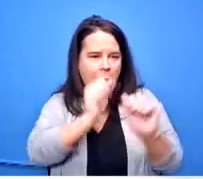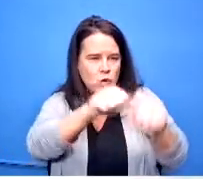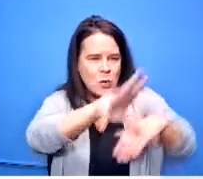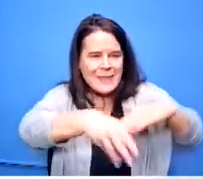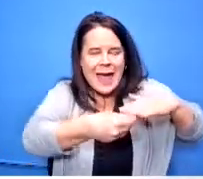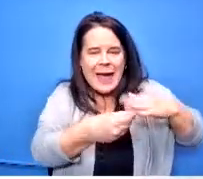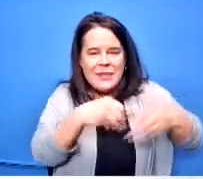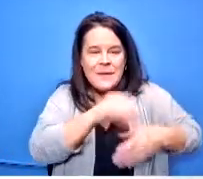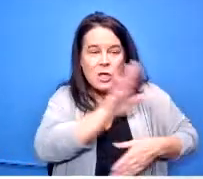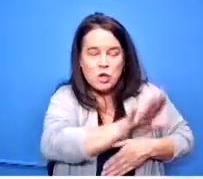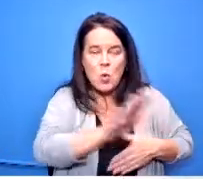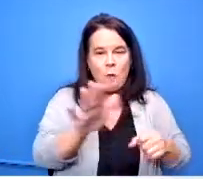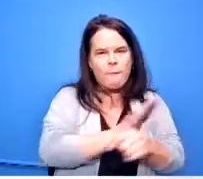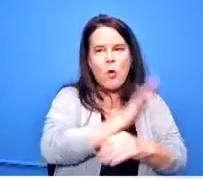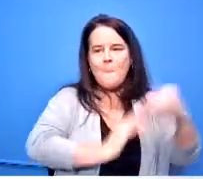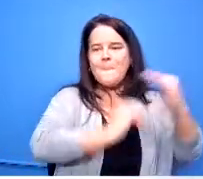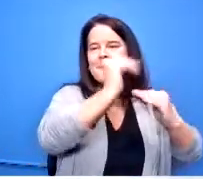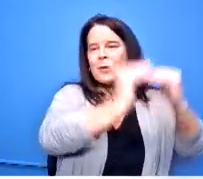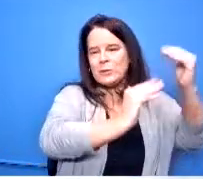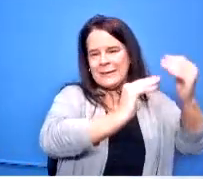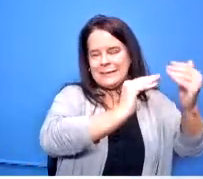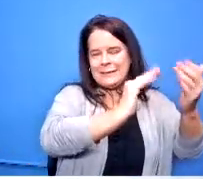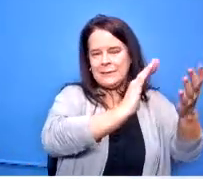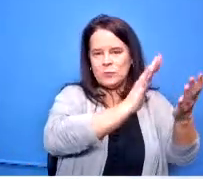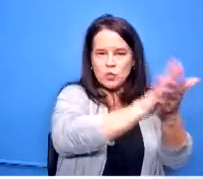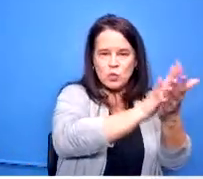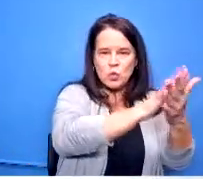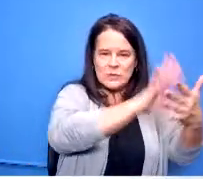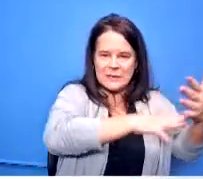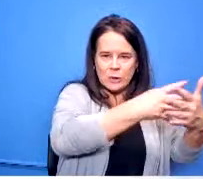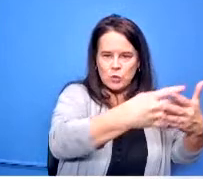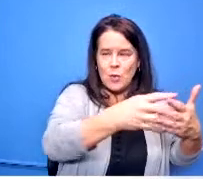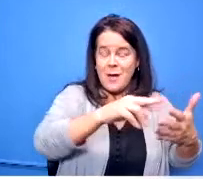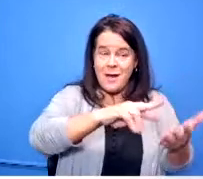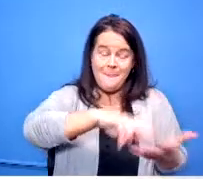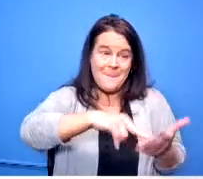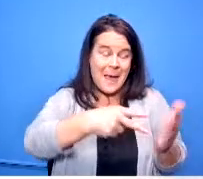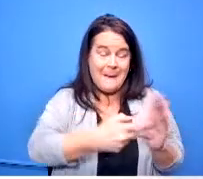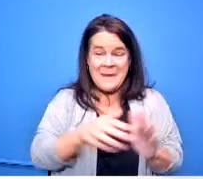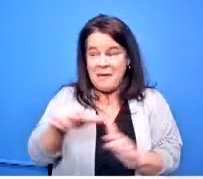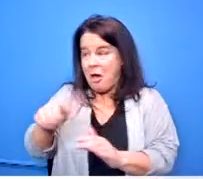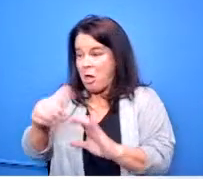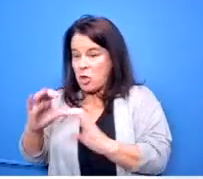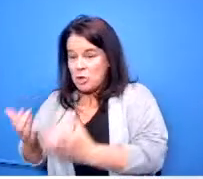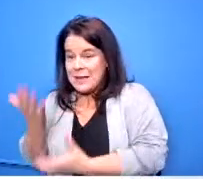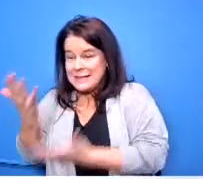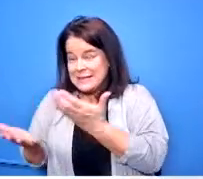that means there's a little higher seat count in some classes over others so that we can make those